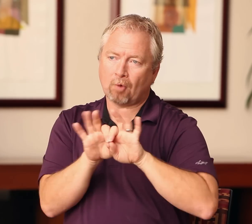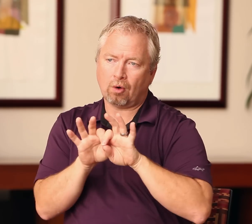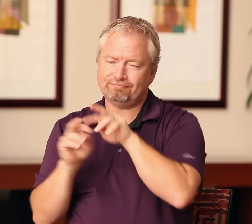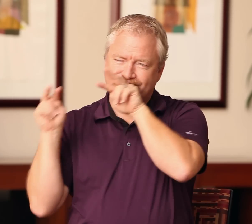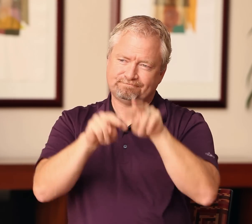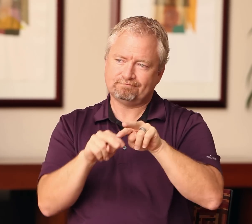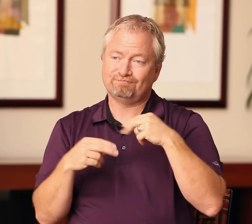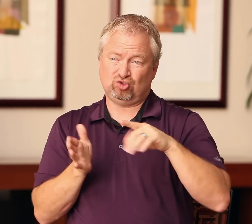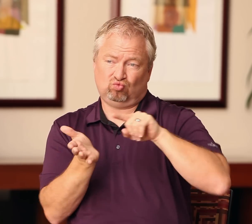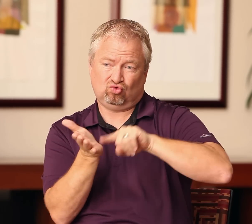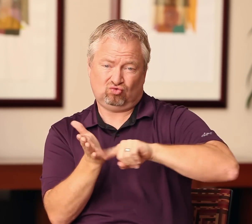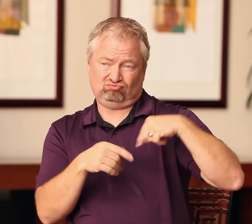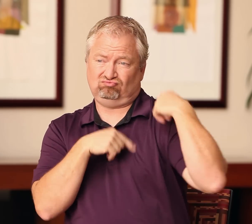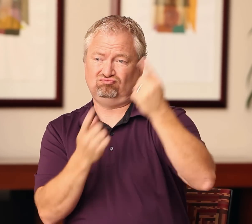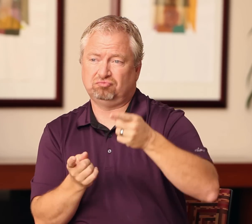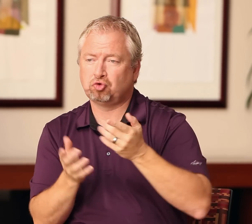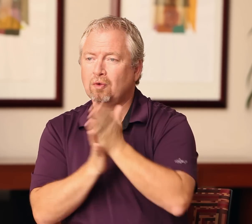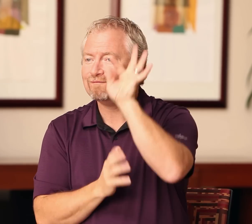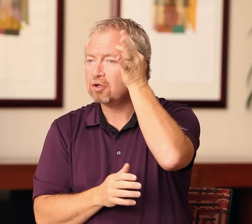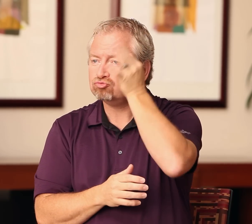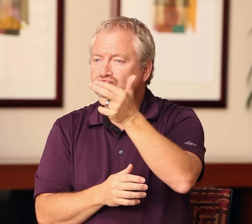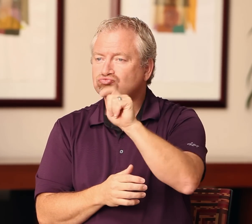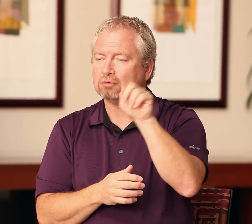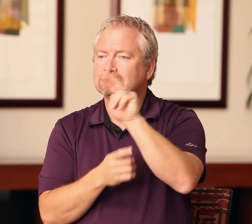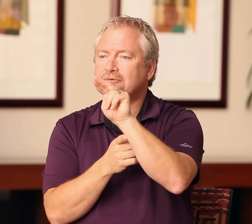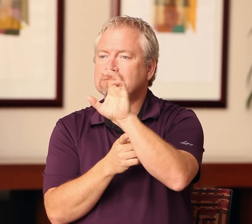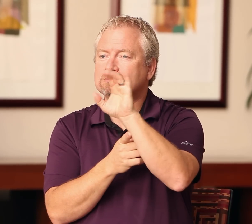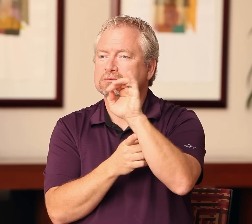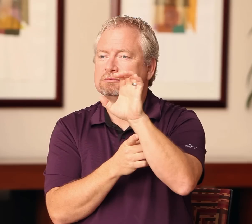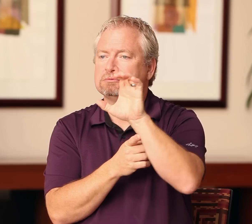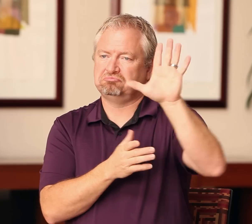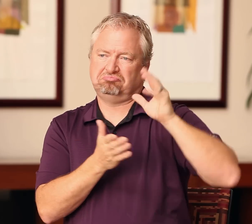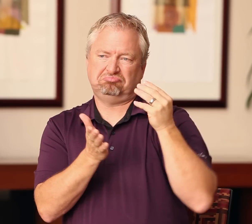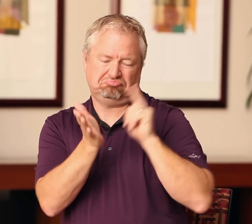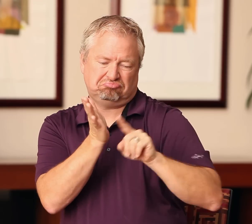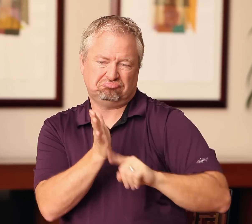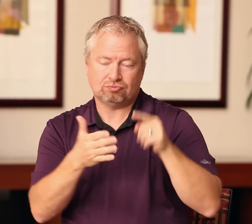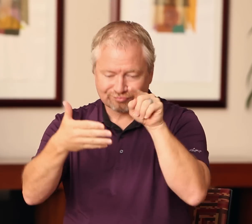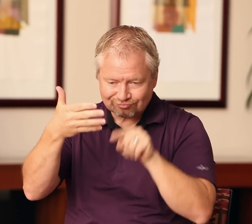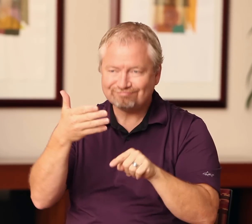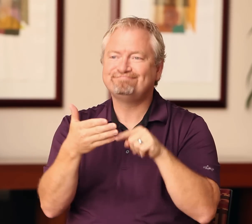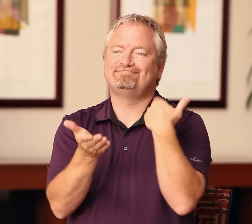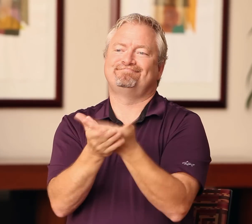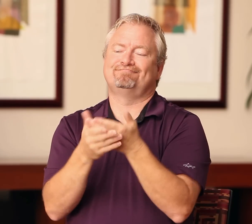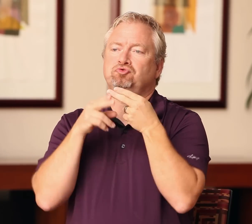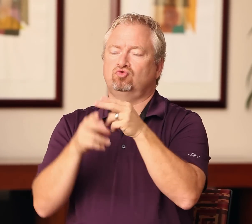There is a federal grant through the National Consortium of Interpreter Education Centers (NCIEC). Research from this grant has emphasized the